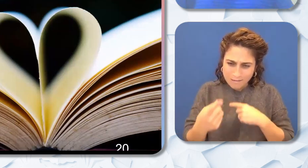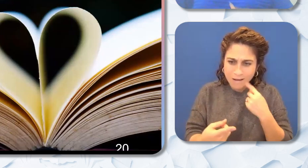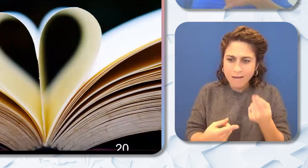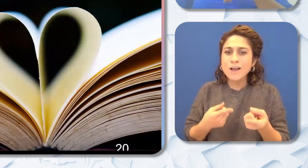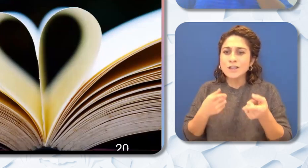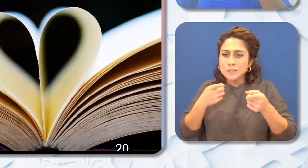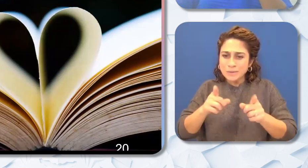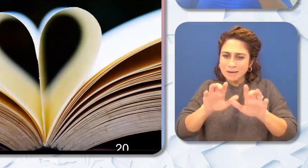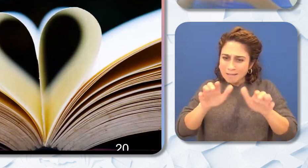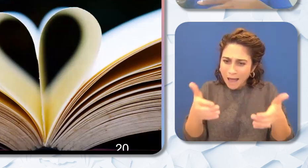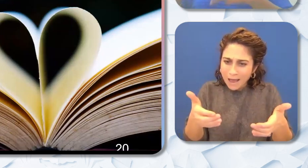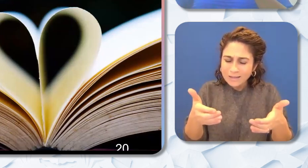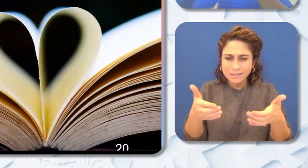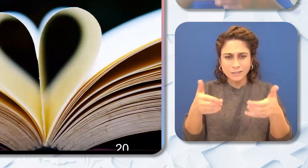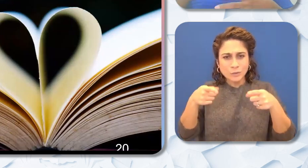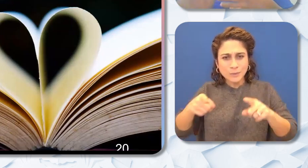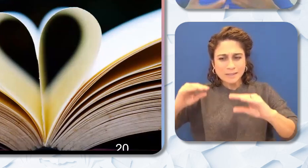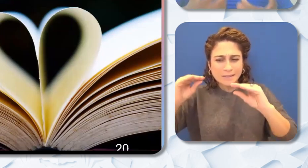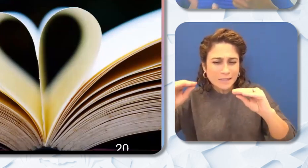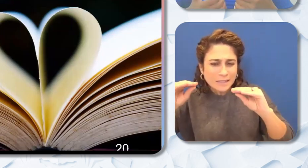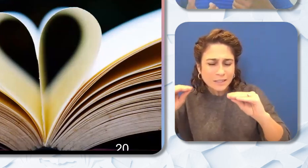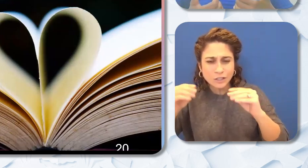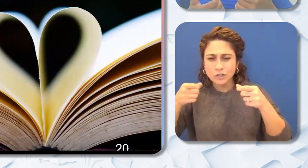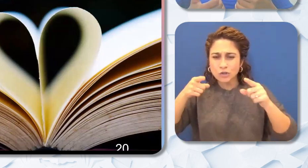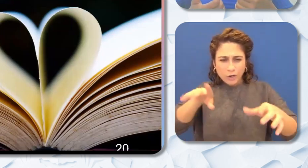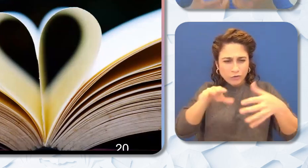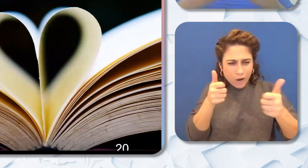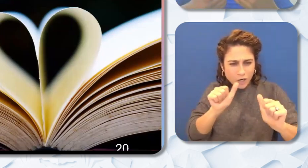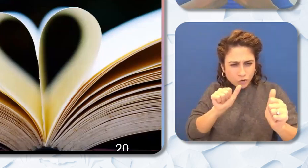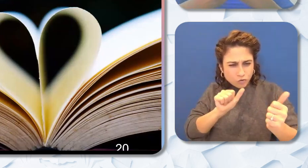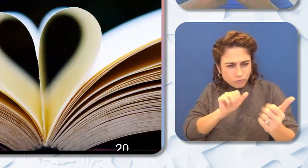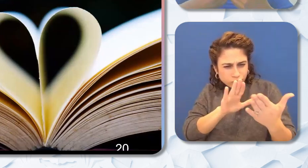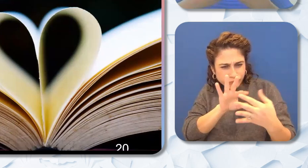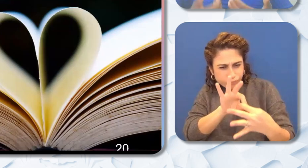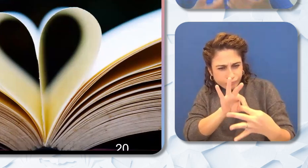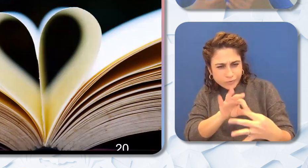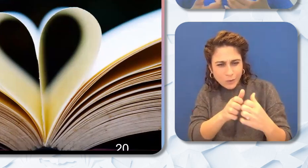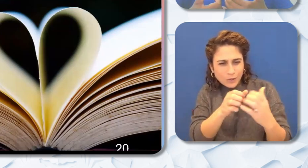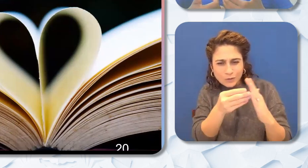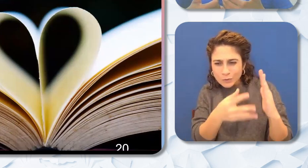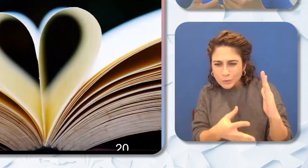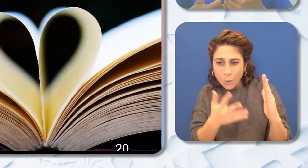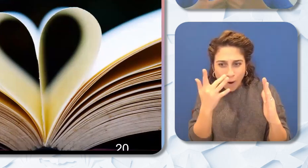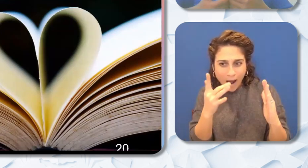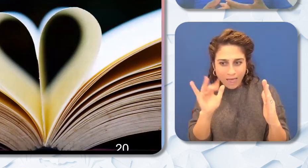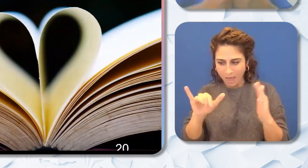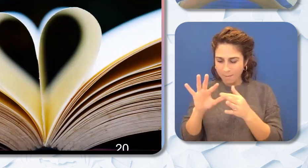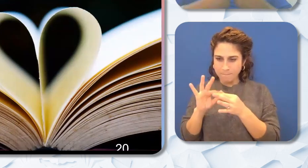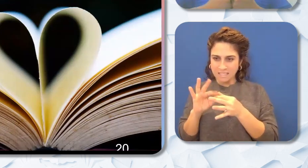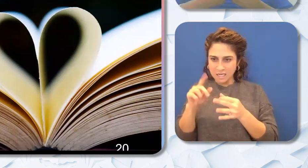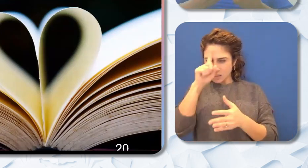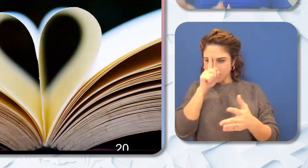storytelling when we're relating to students. And it it gets a message across. A message of care and